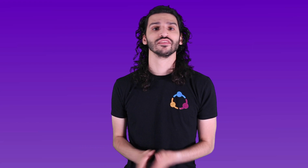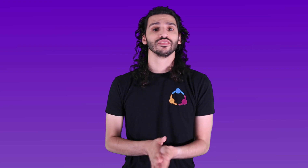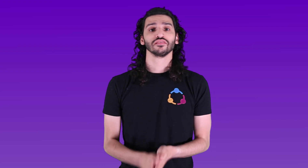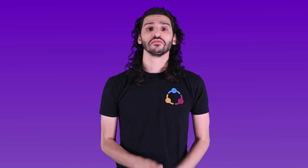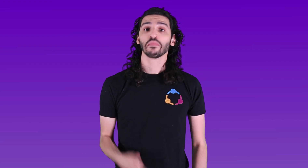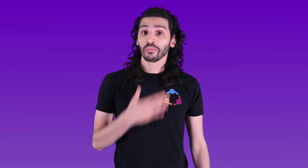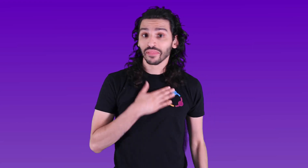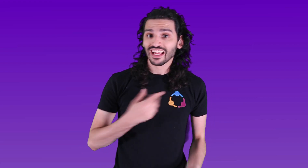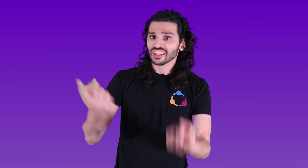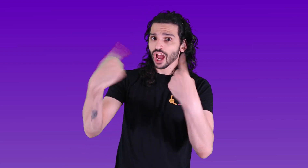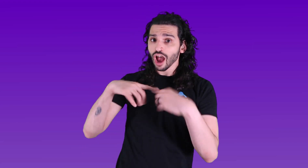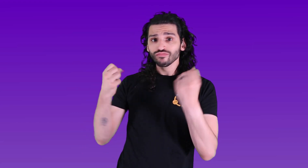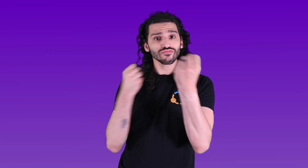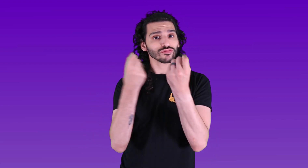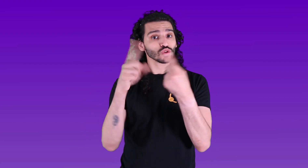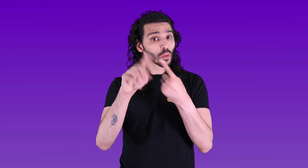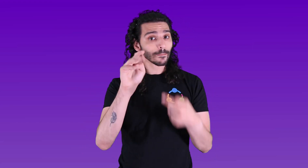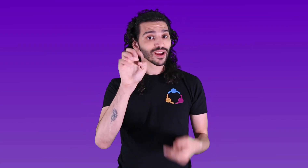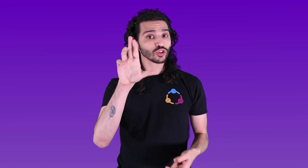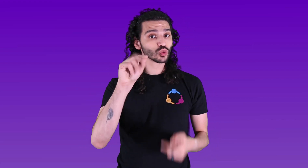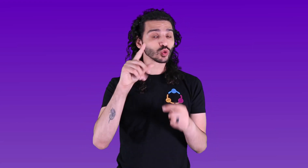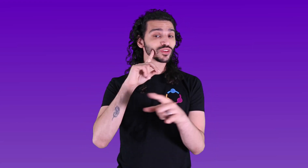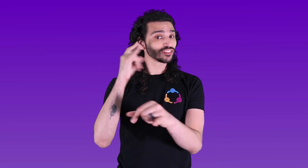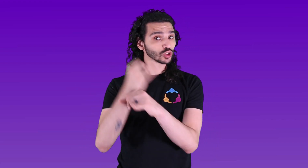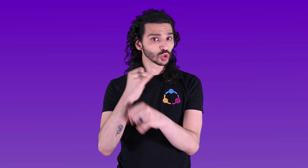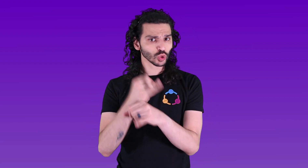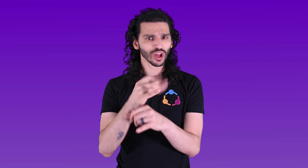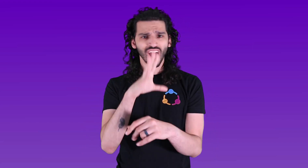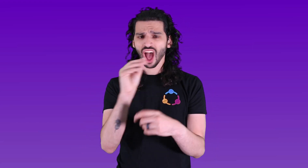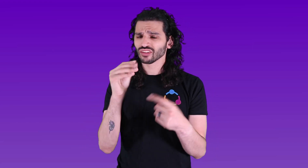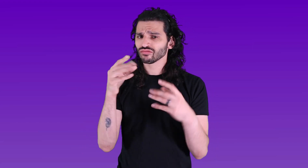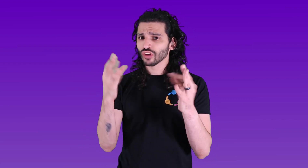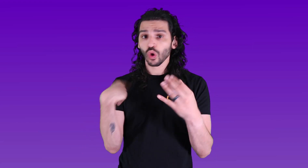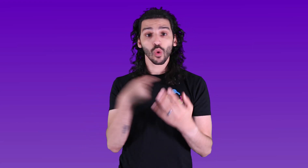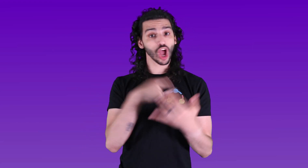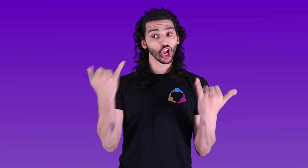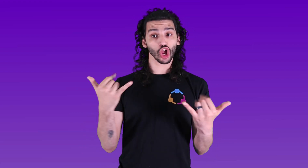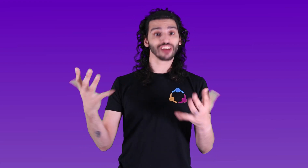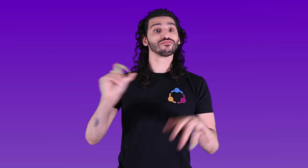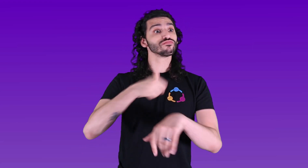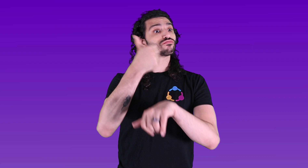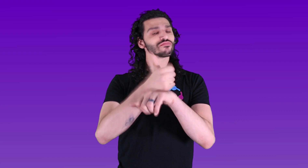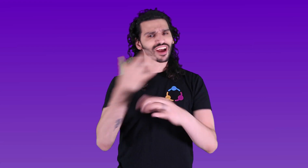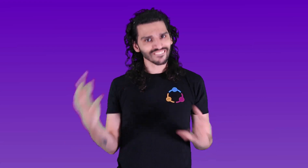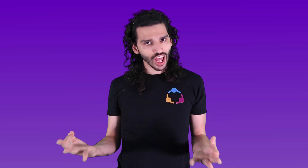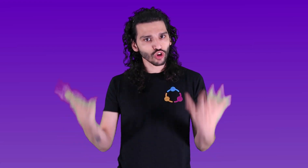Please come and support to Metro School Deaf We are setting up the event to